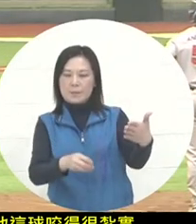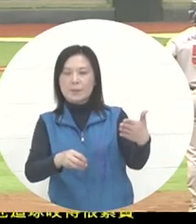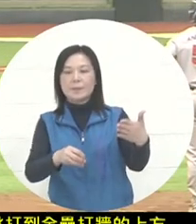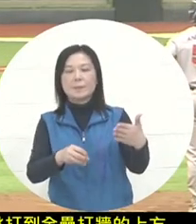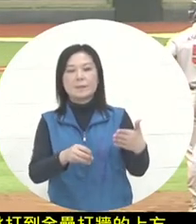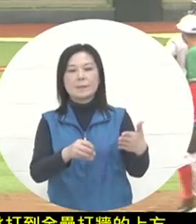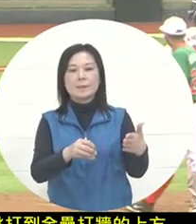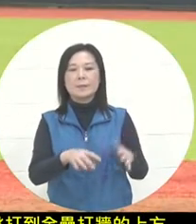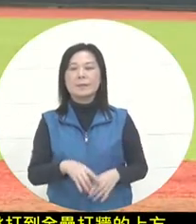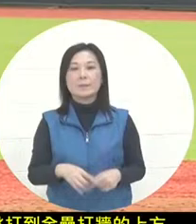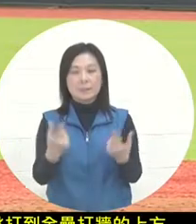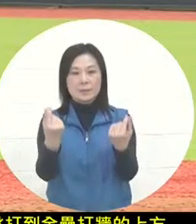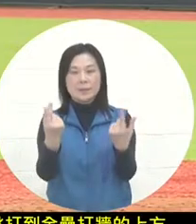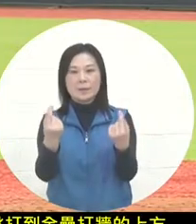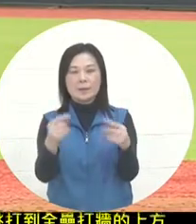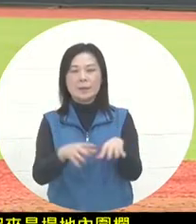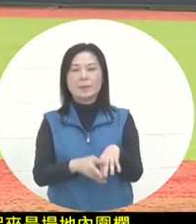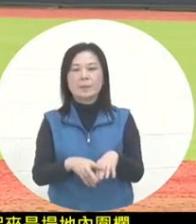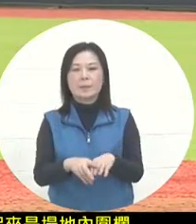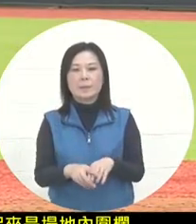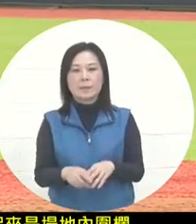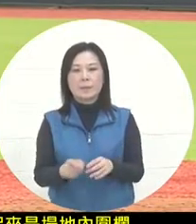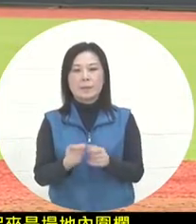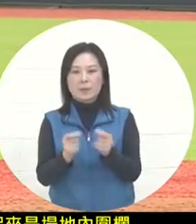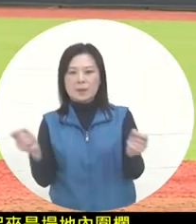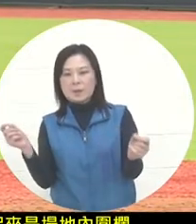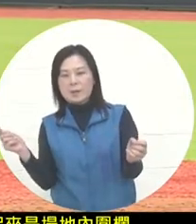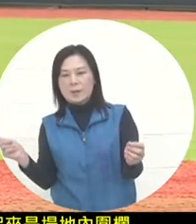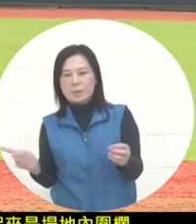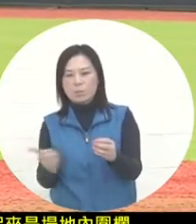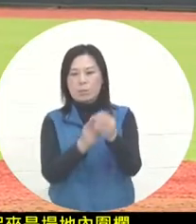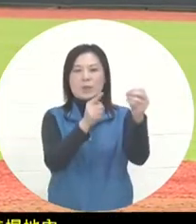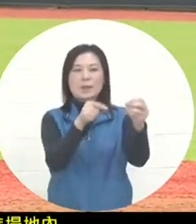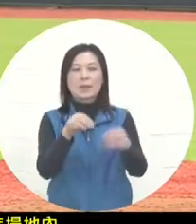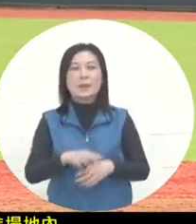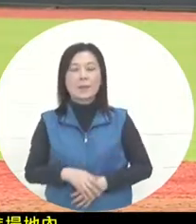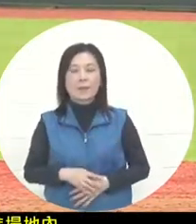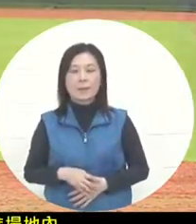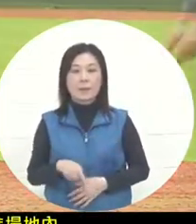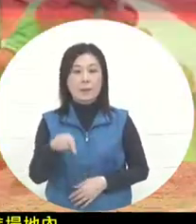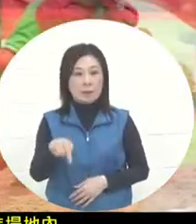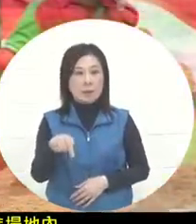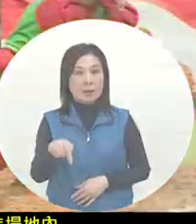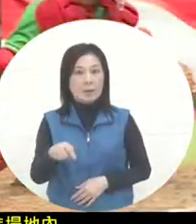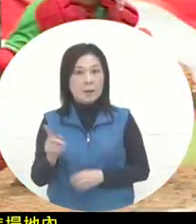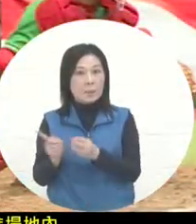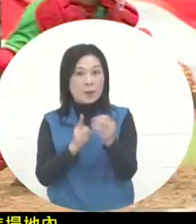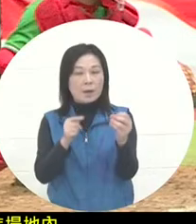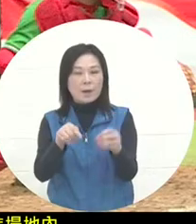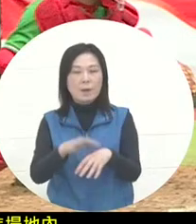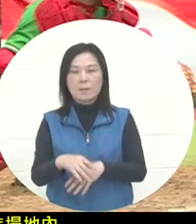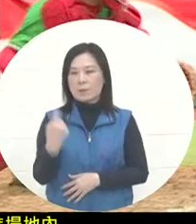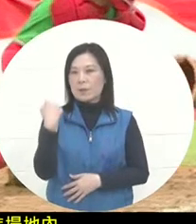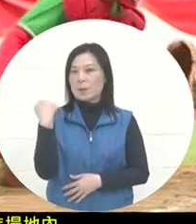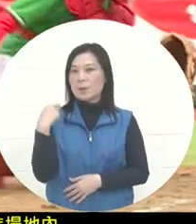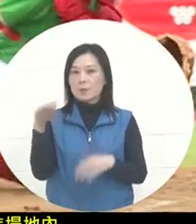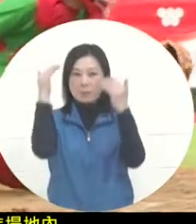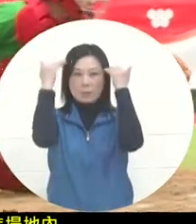Of course, this was an obvious hard hit. Anderson's goal was in yesterday's Korean team game.